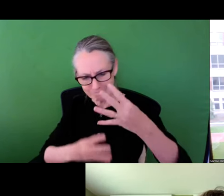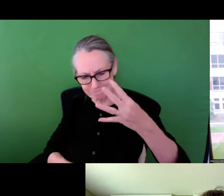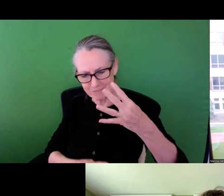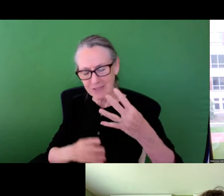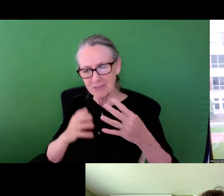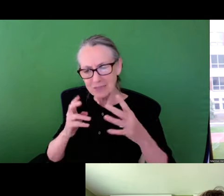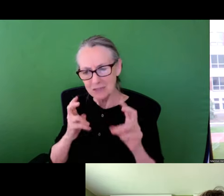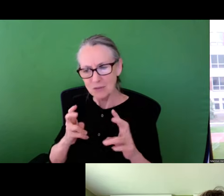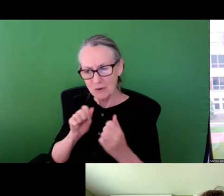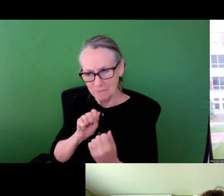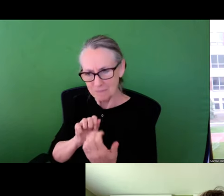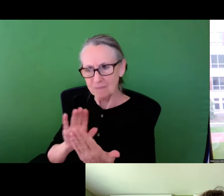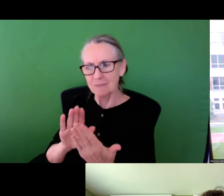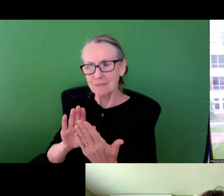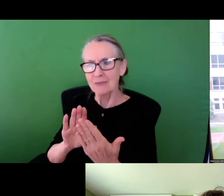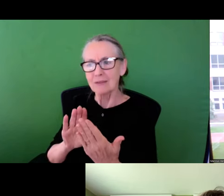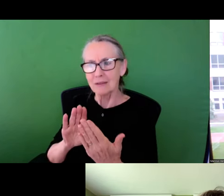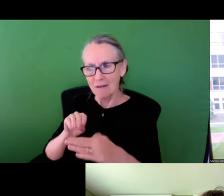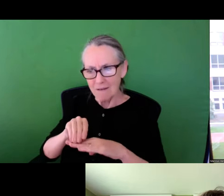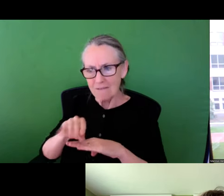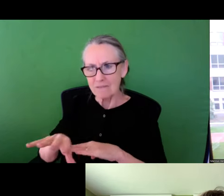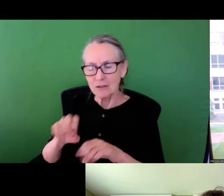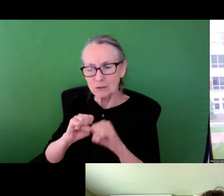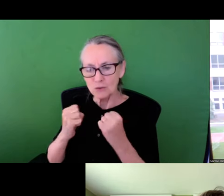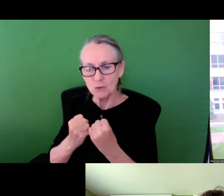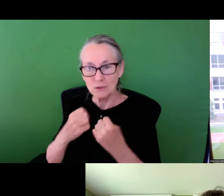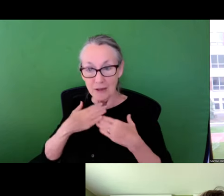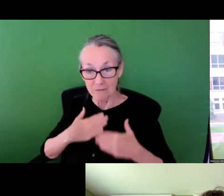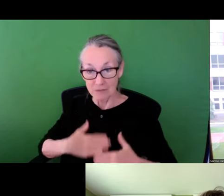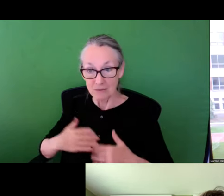beyond to address these issues that again expand the social and physical phenomenon